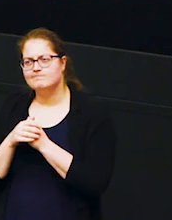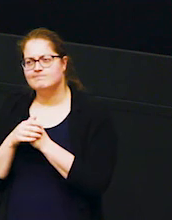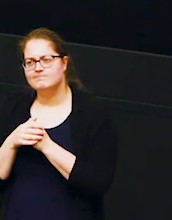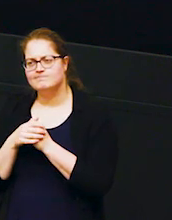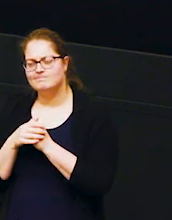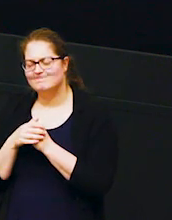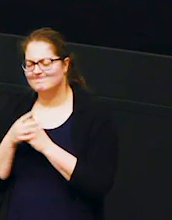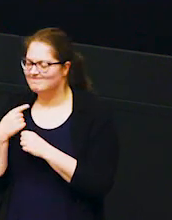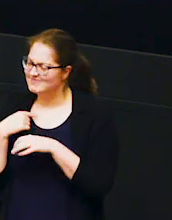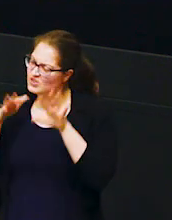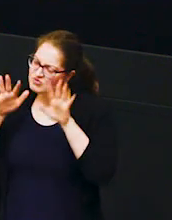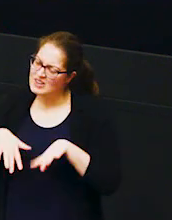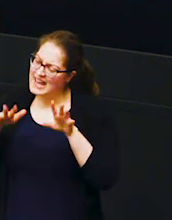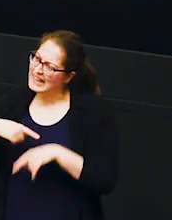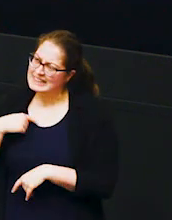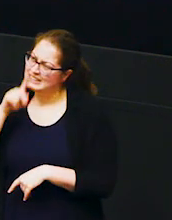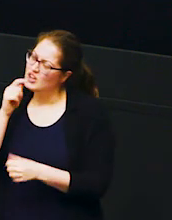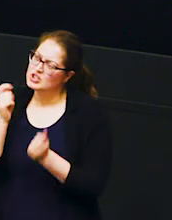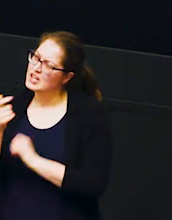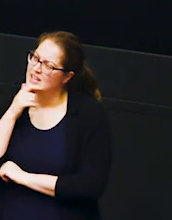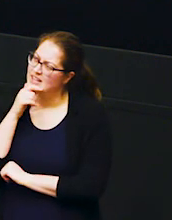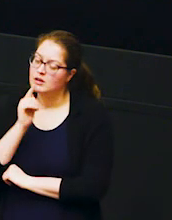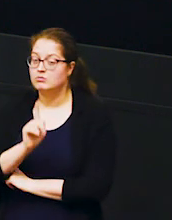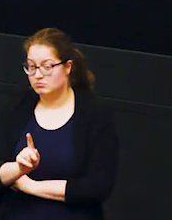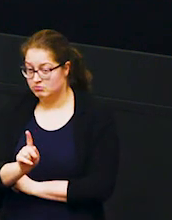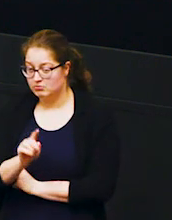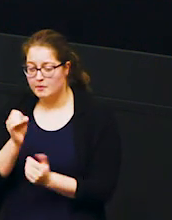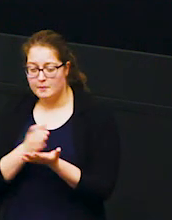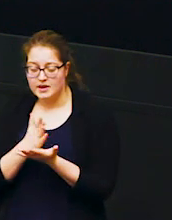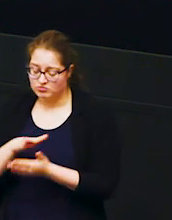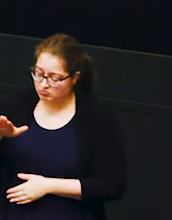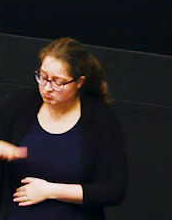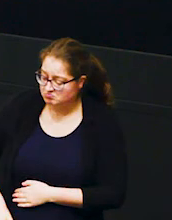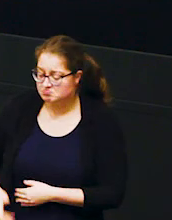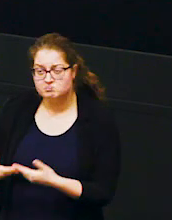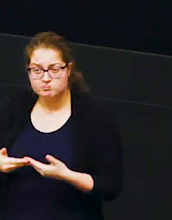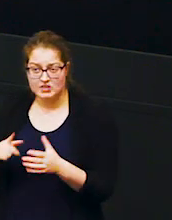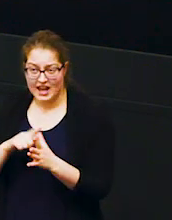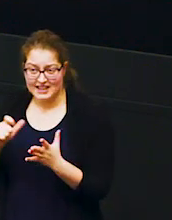i can do about the rainfall but what i can do is make sure that my little acacia is well prepared